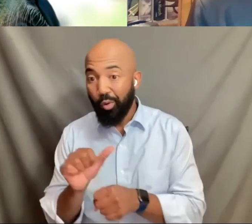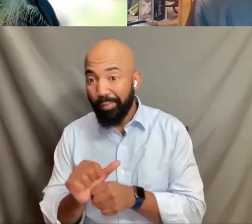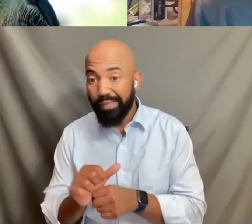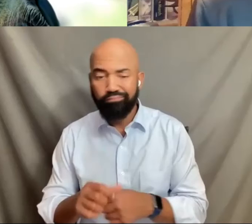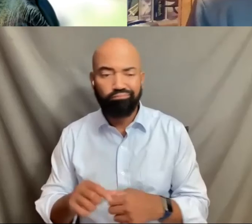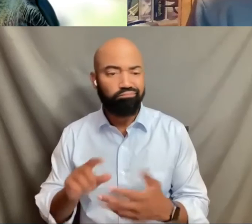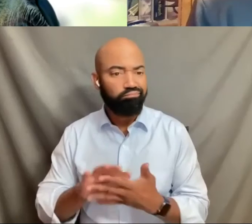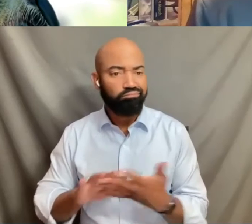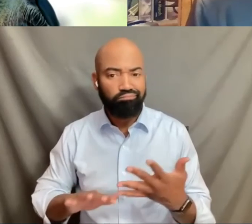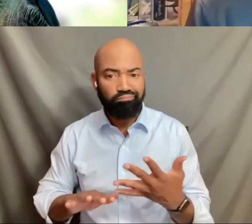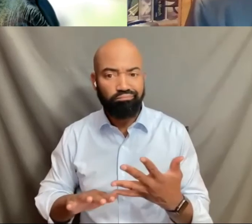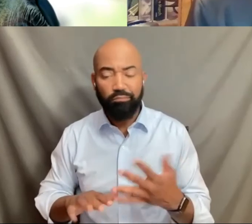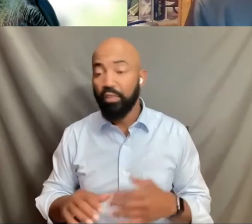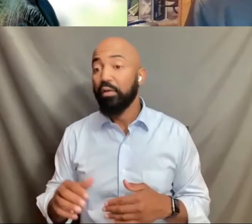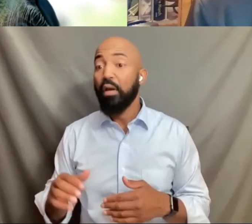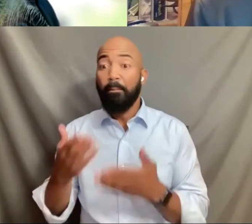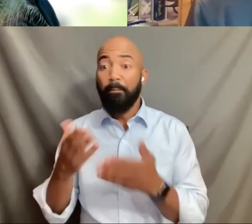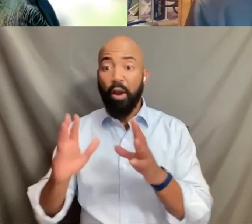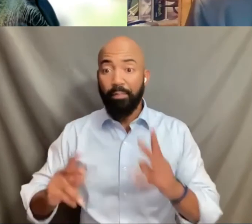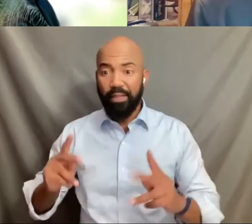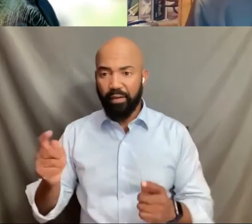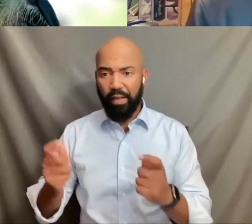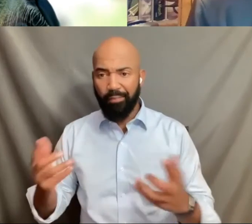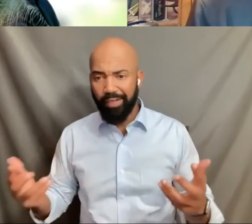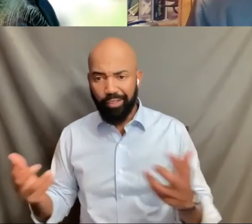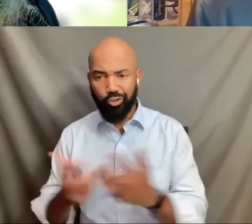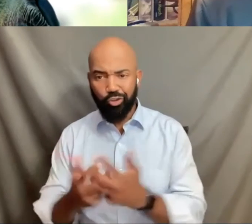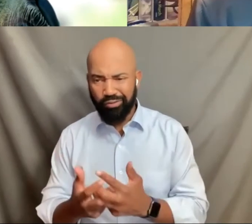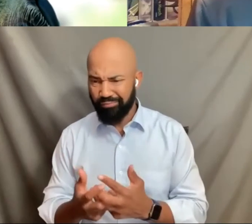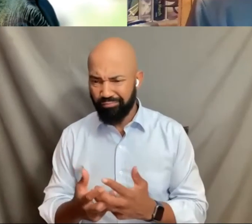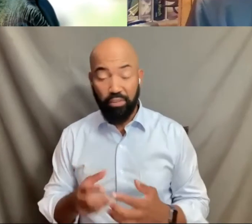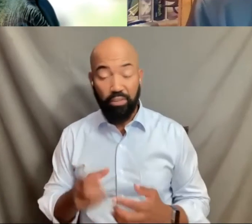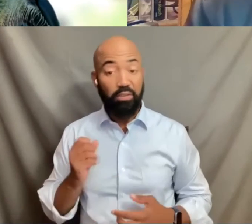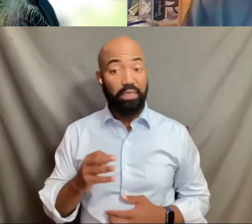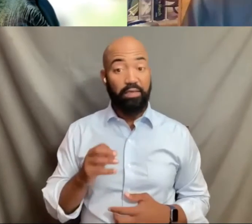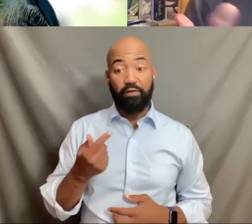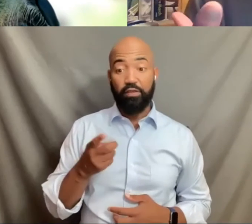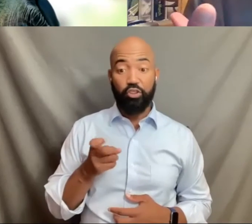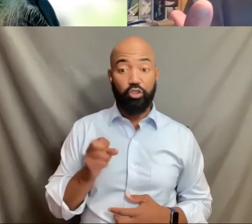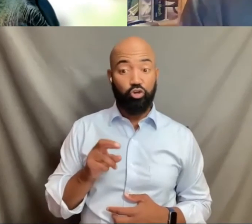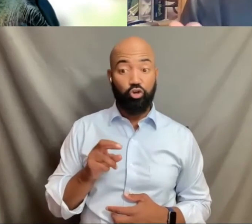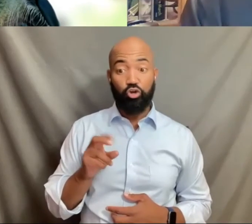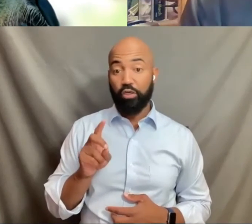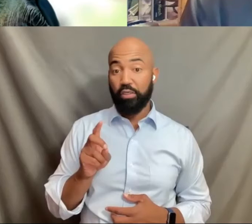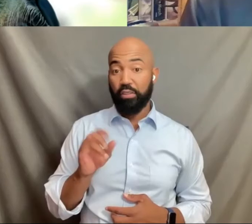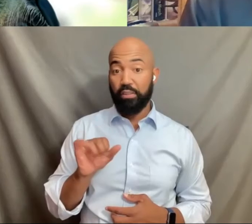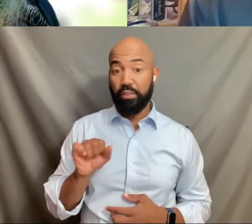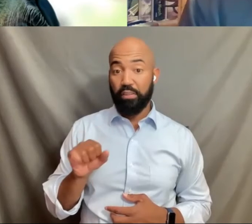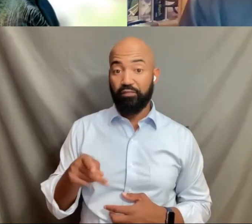and public accommodations. If gender dysphoria, again, in this case,